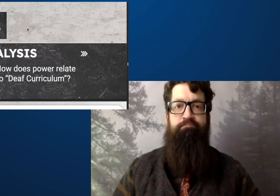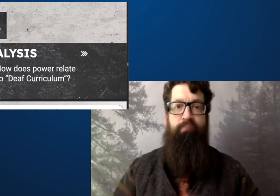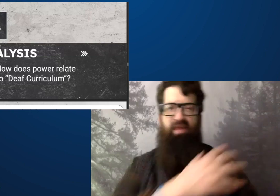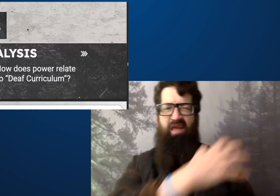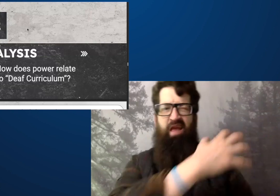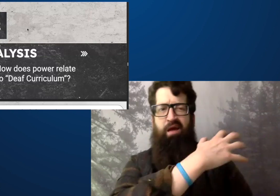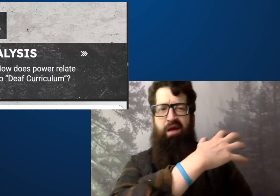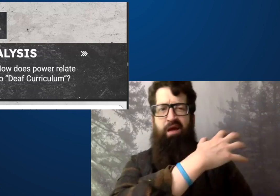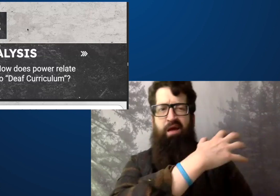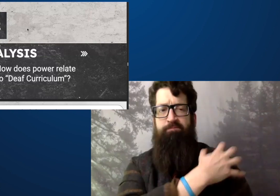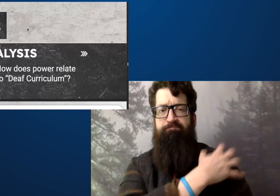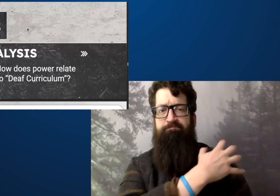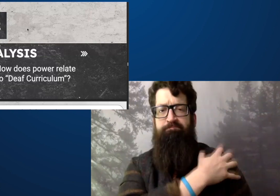Now,